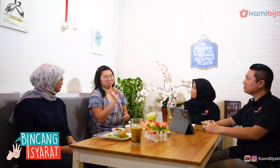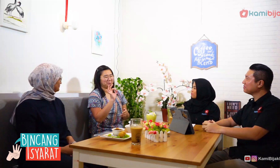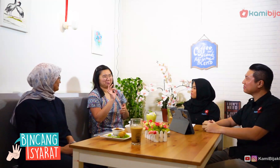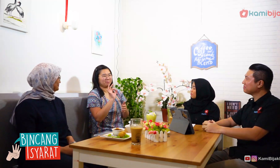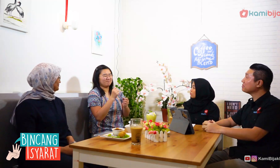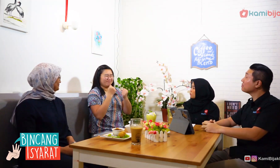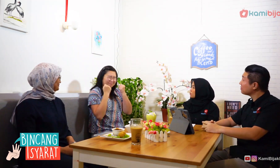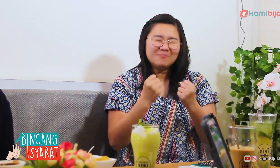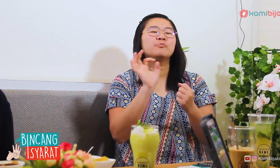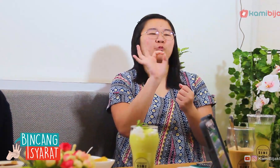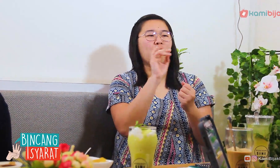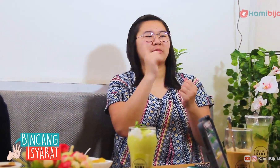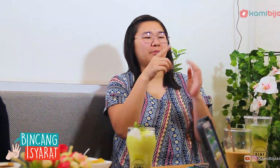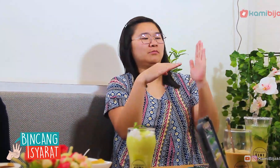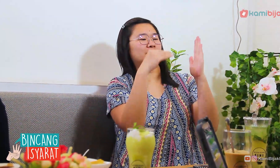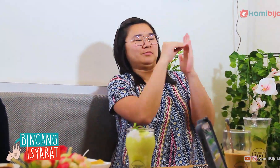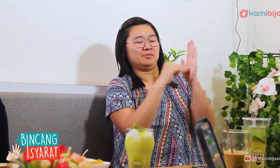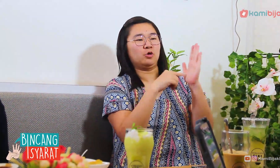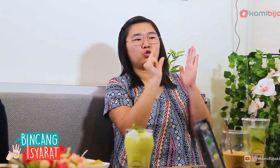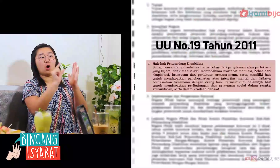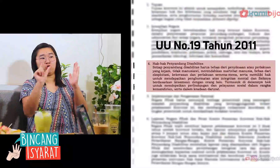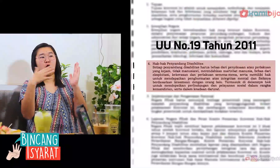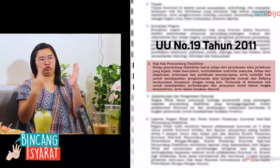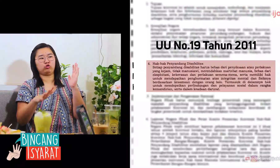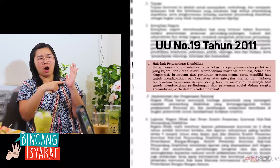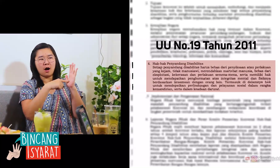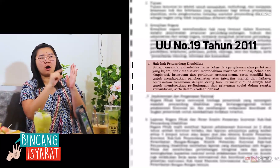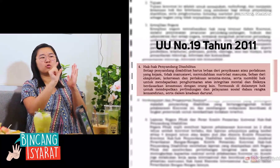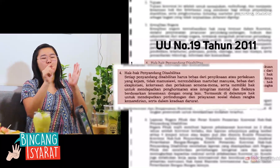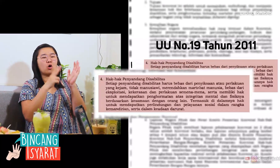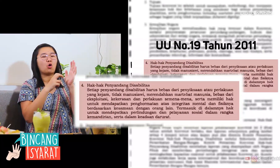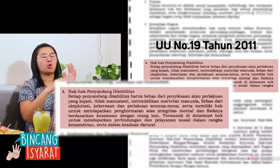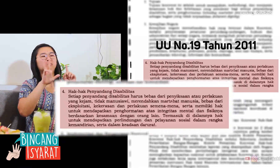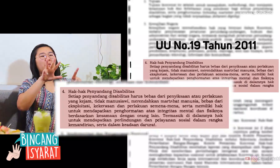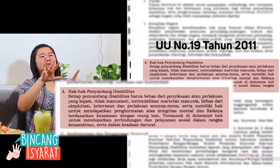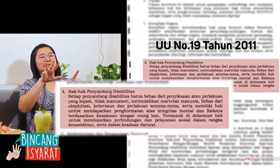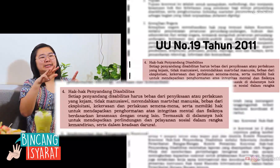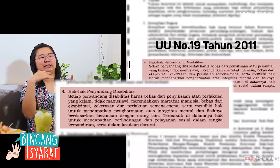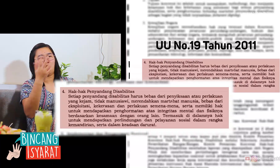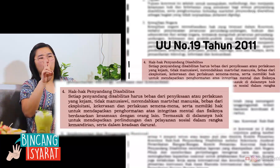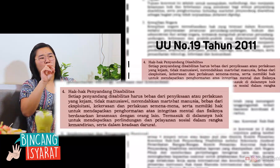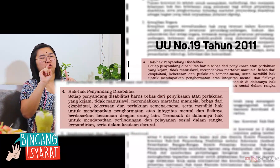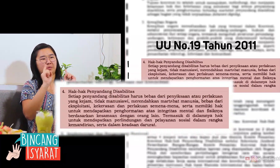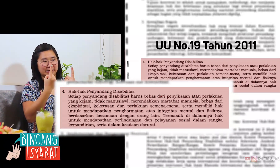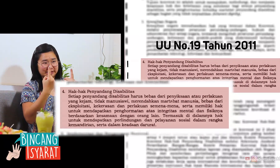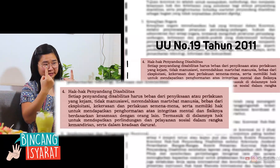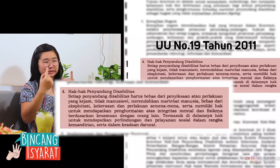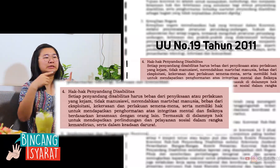Not completely strong yet but there is already in Law No.19 of 2011